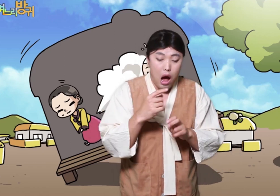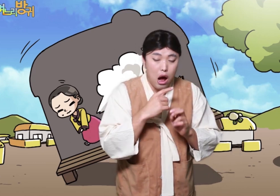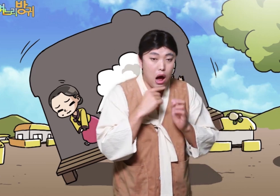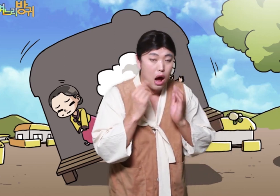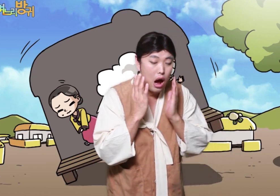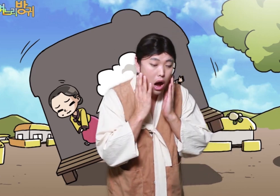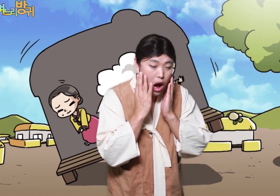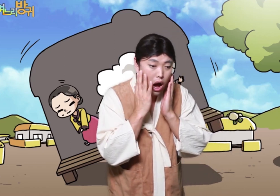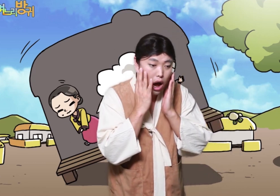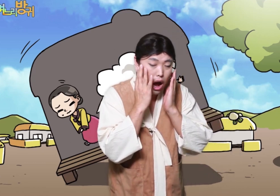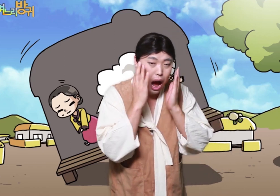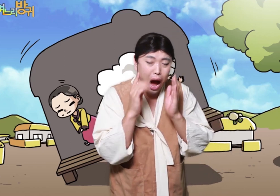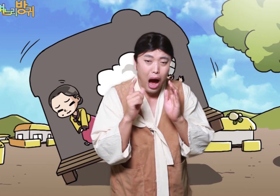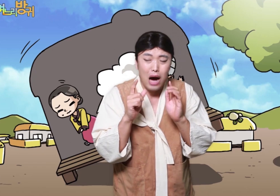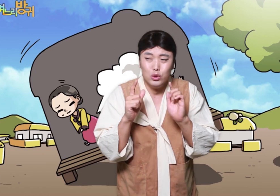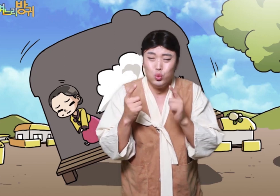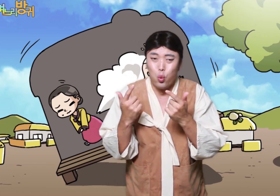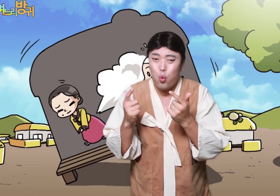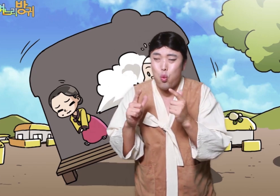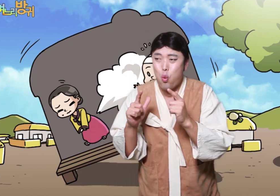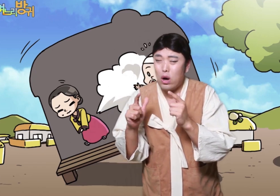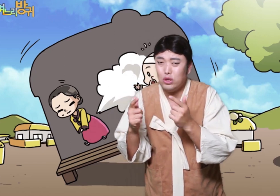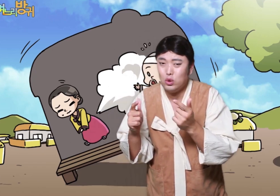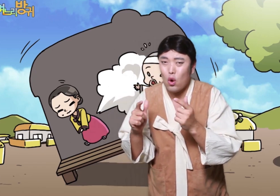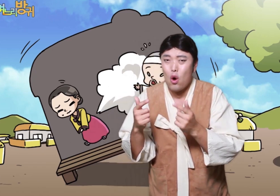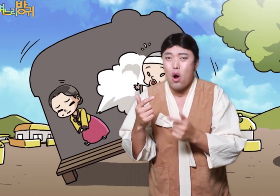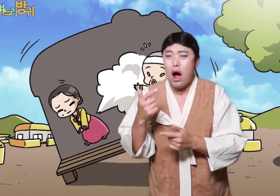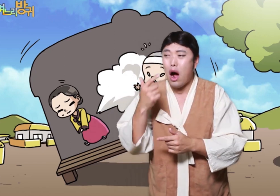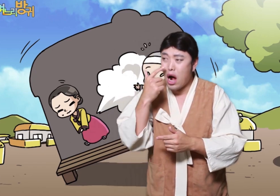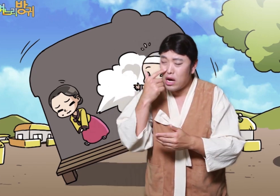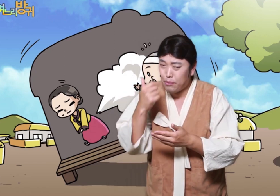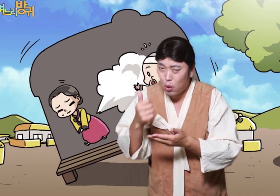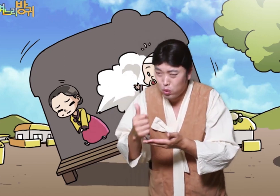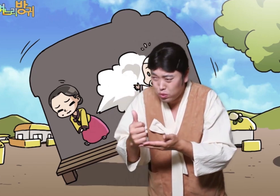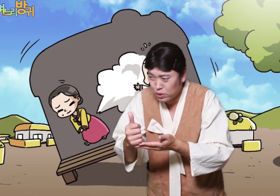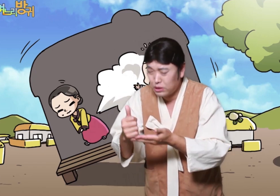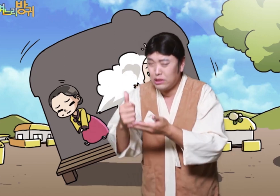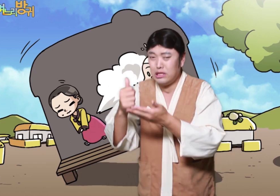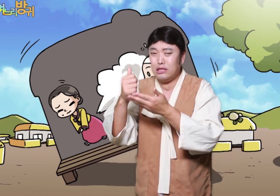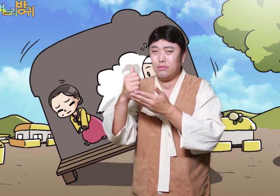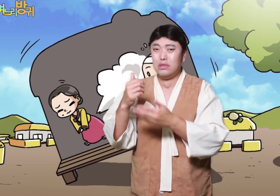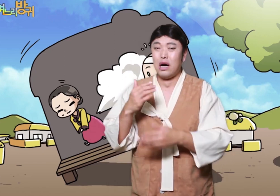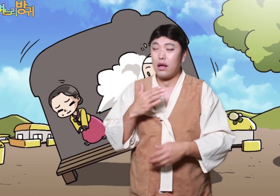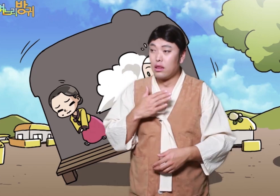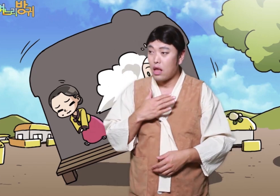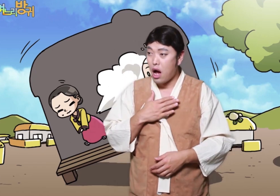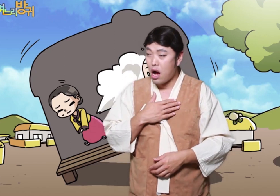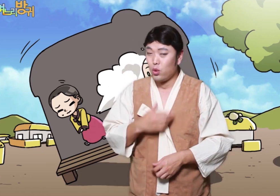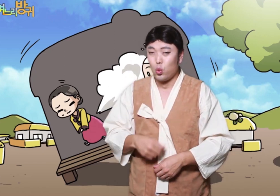"It's okay, say it comfortably."